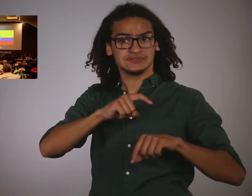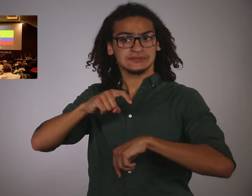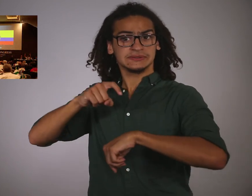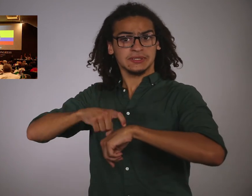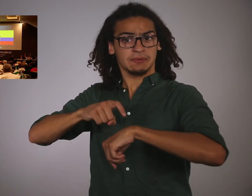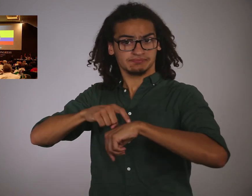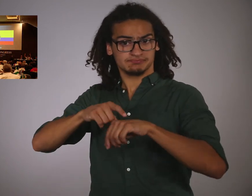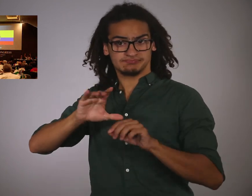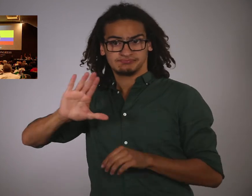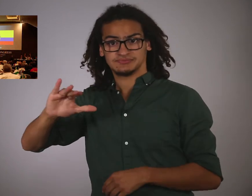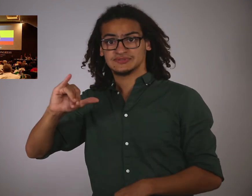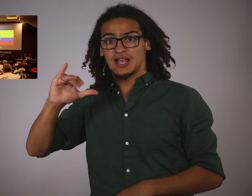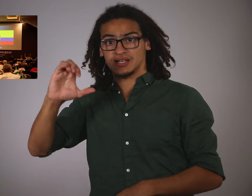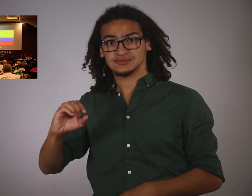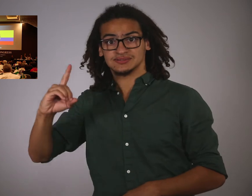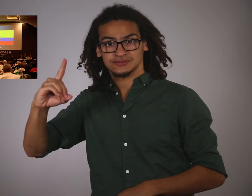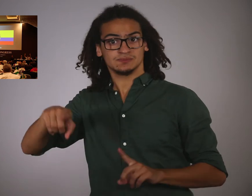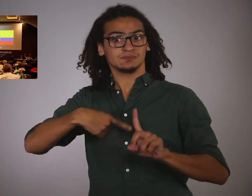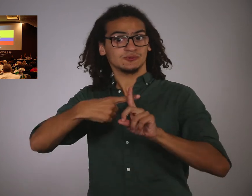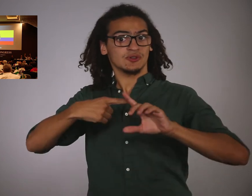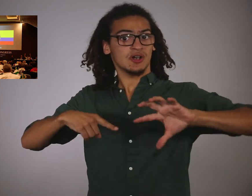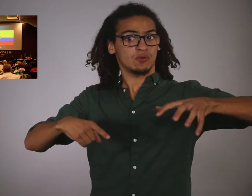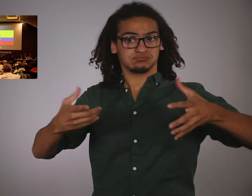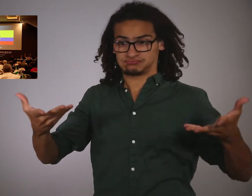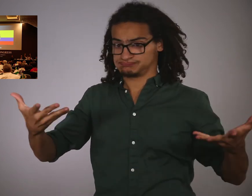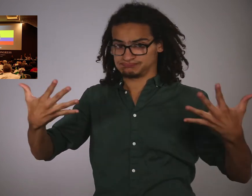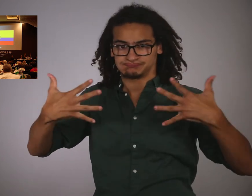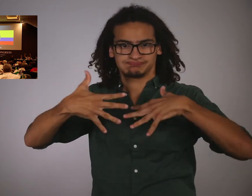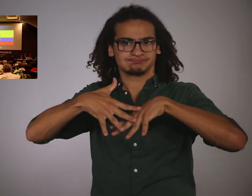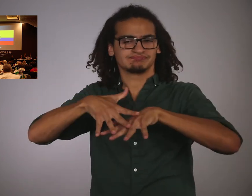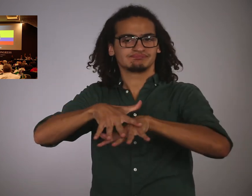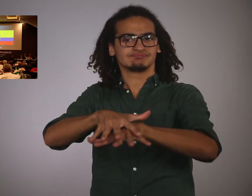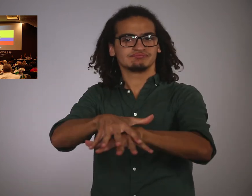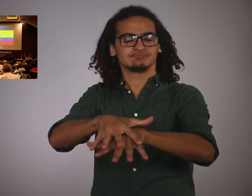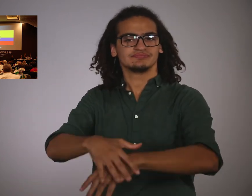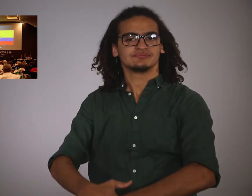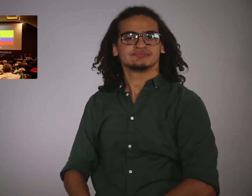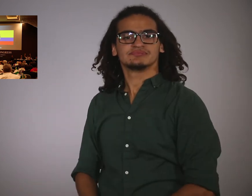ICSD and the countries and improve connections between nations.